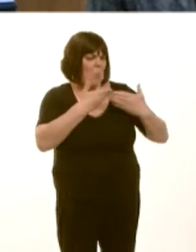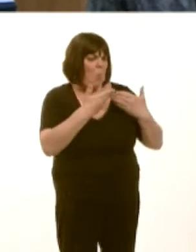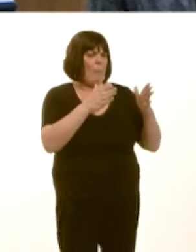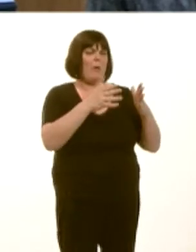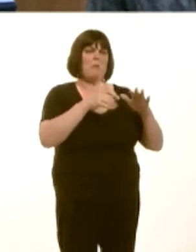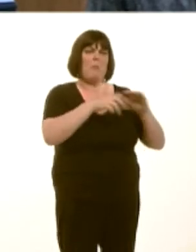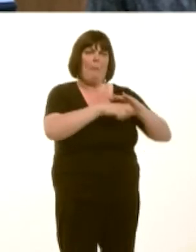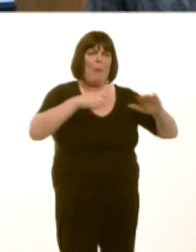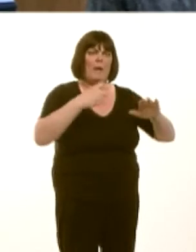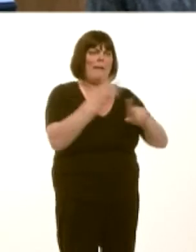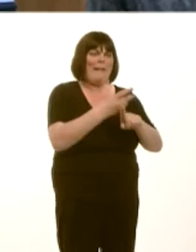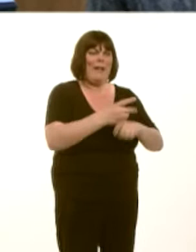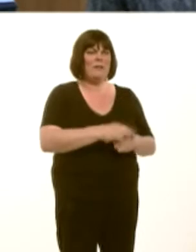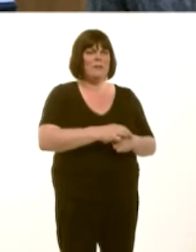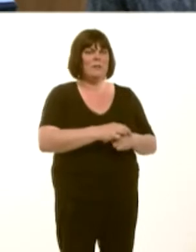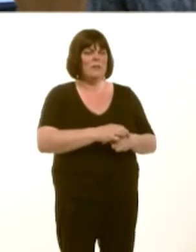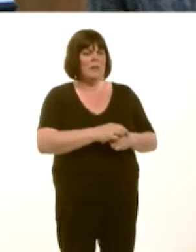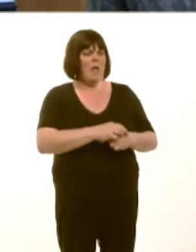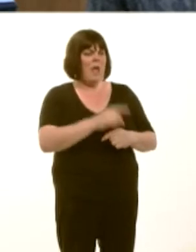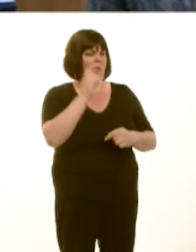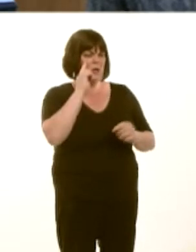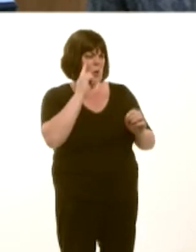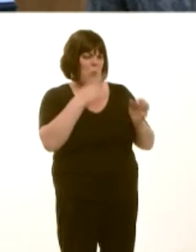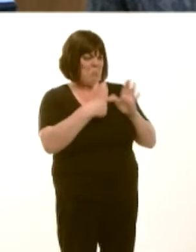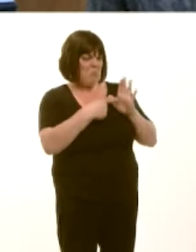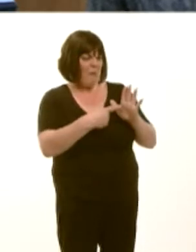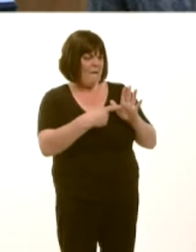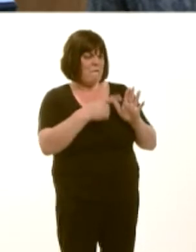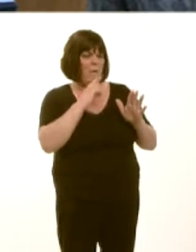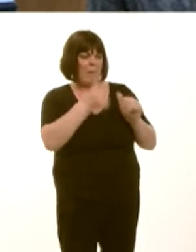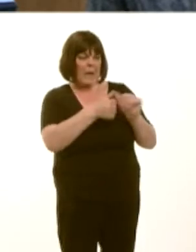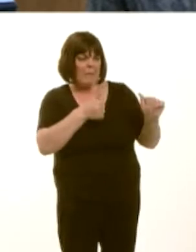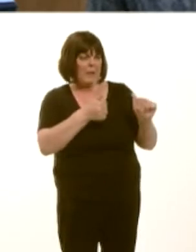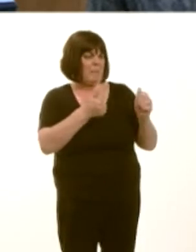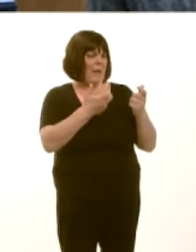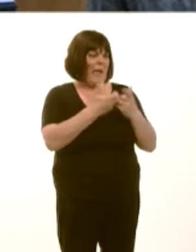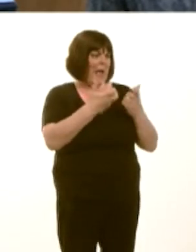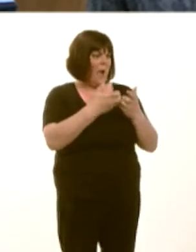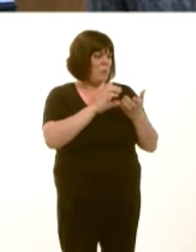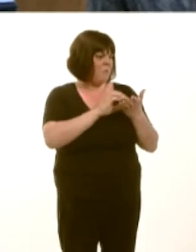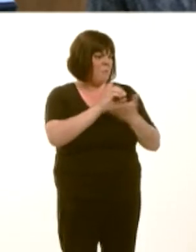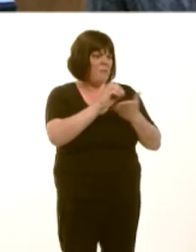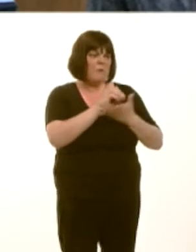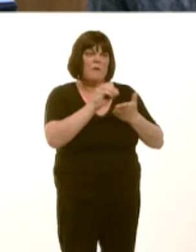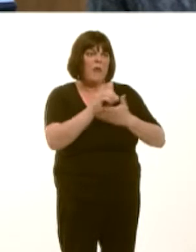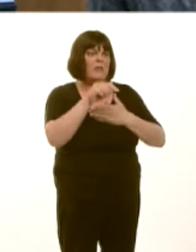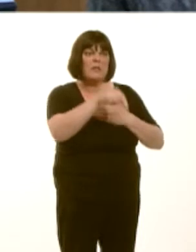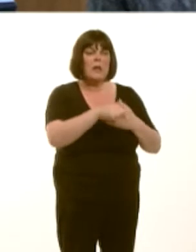those two sites and no indication has been given by the operators as to how those costs might be met in the future. Nevertheless, there is a liability there.